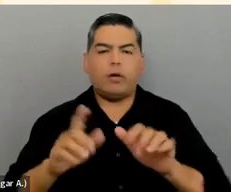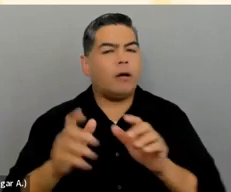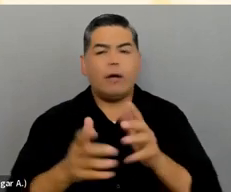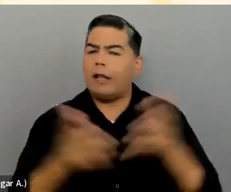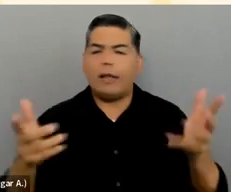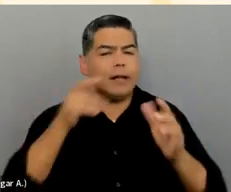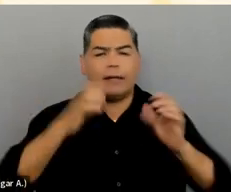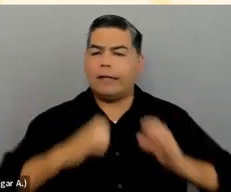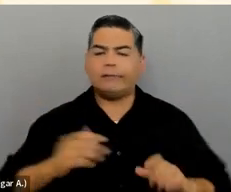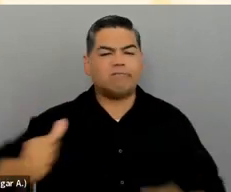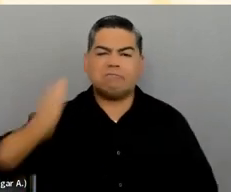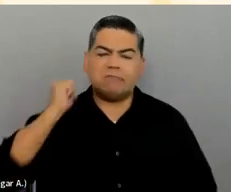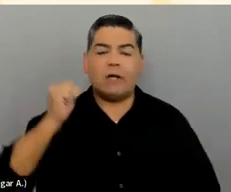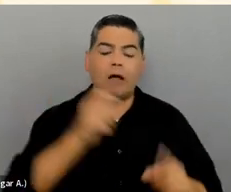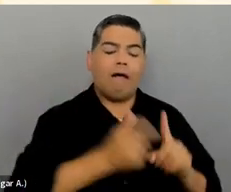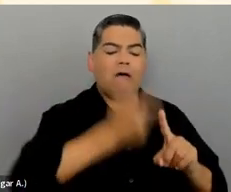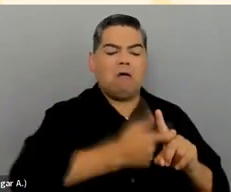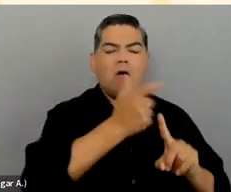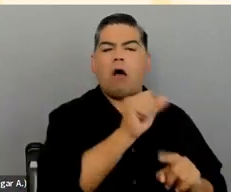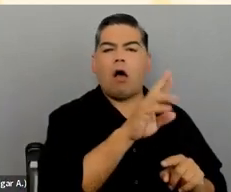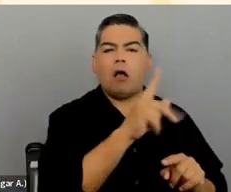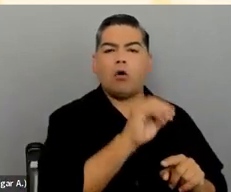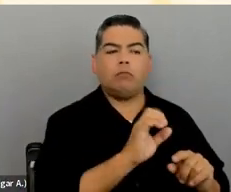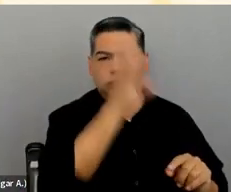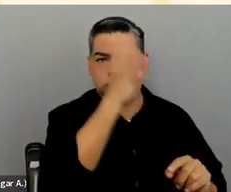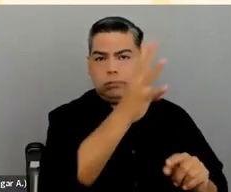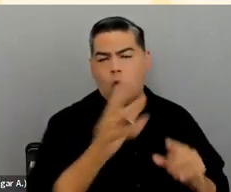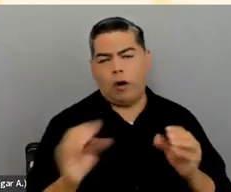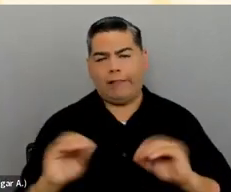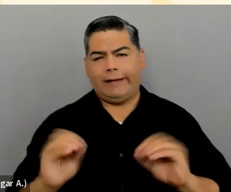So it's either auto-generated or nothing. Thoughts.